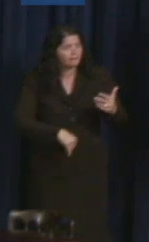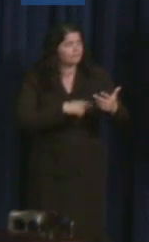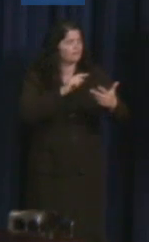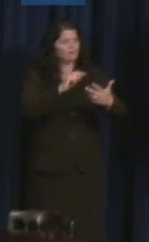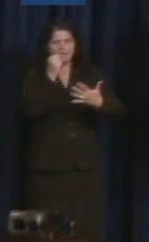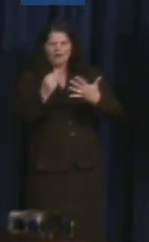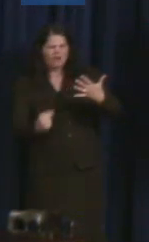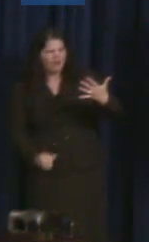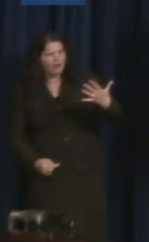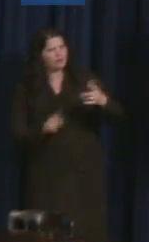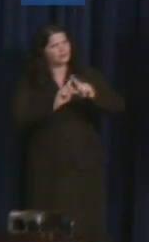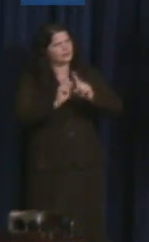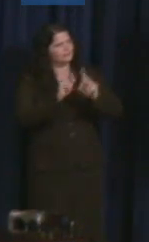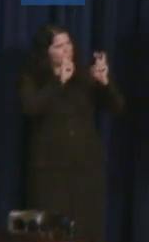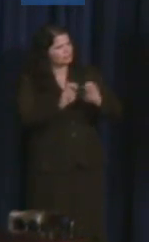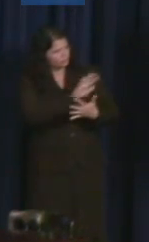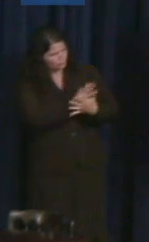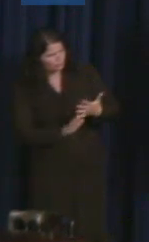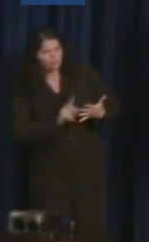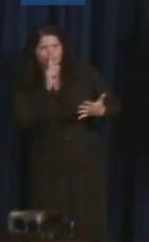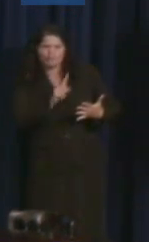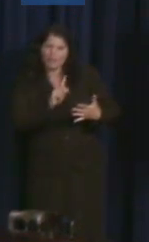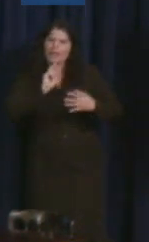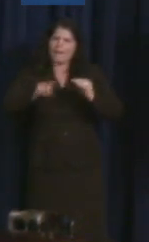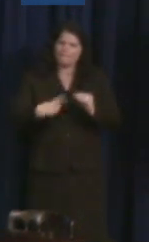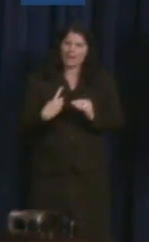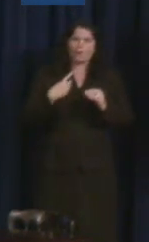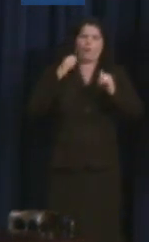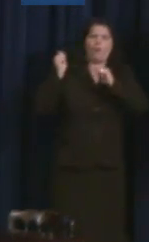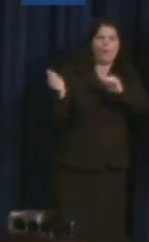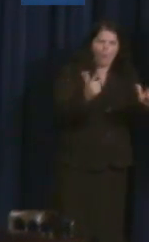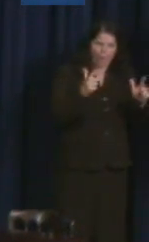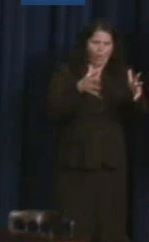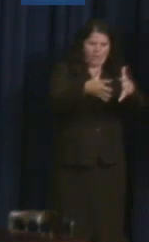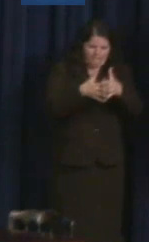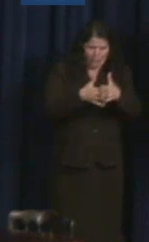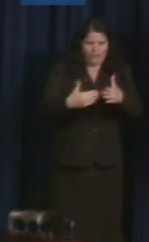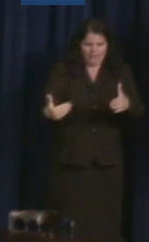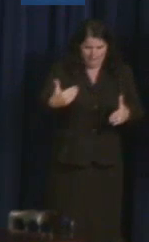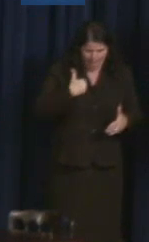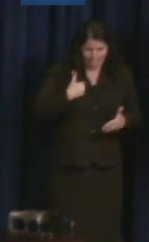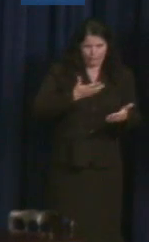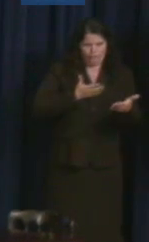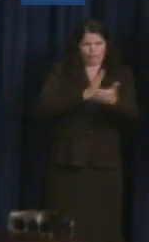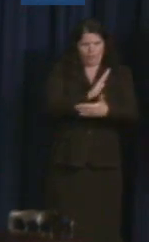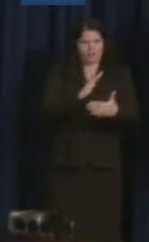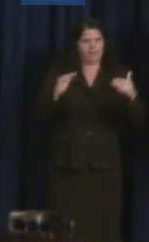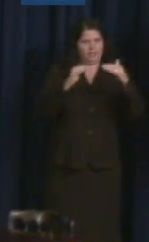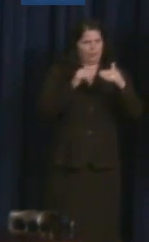committed to opportunity for every single American. And that includes Americans with disabilities.